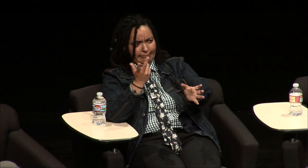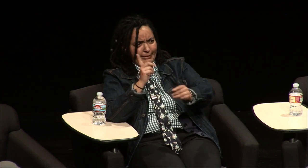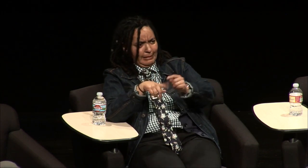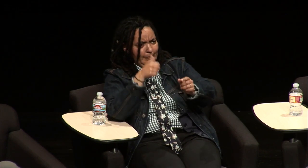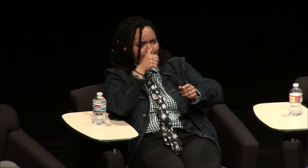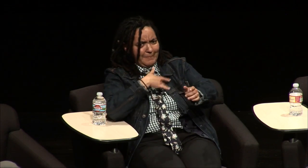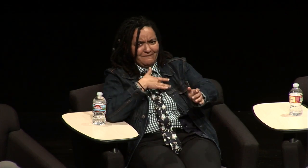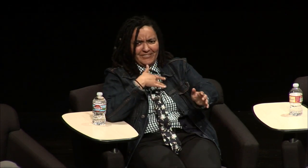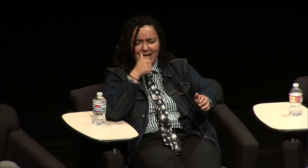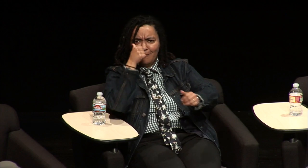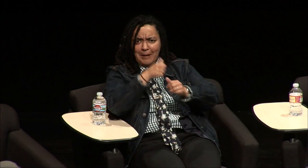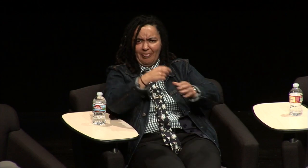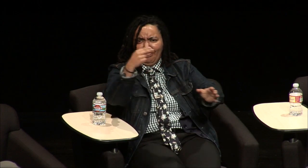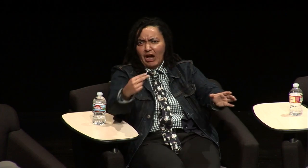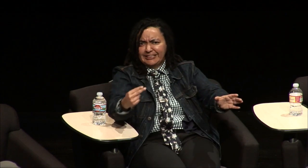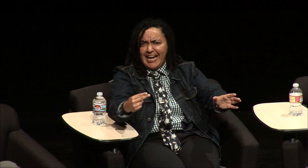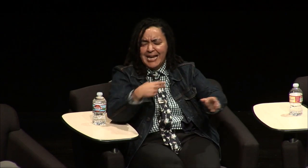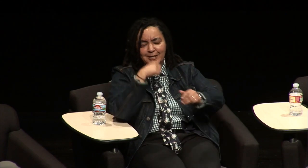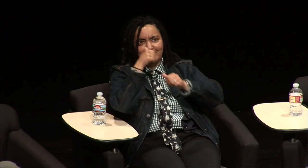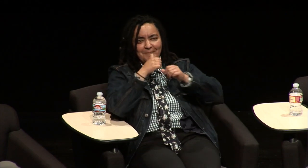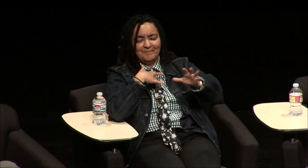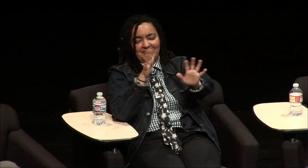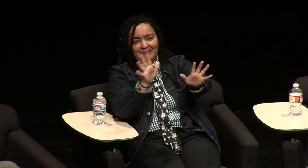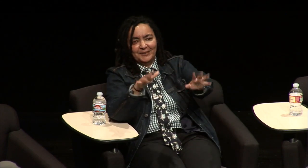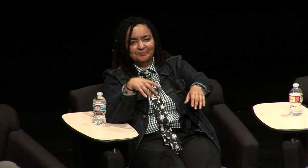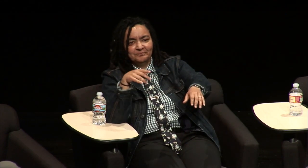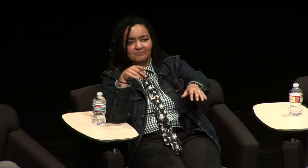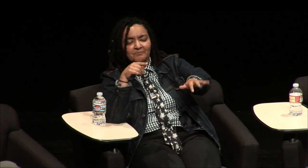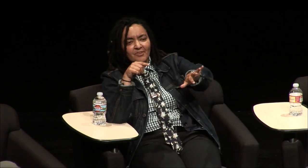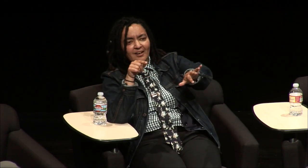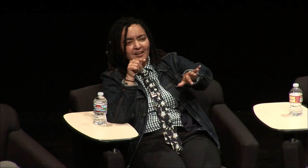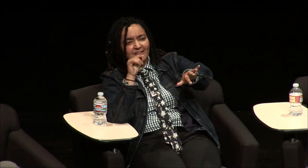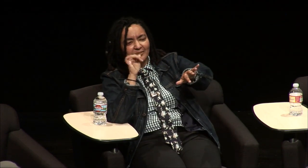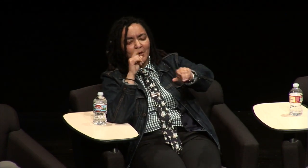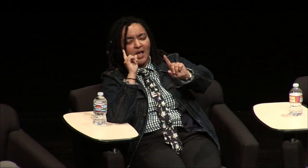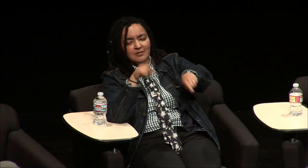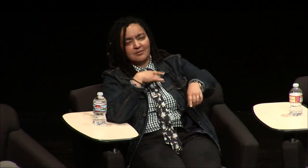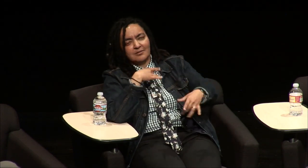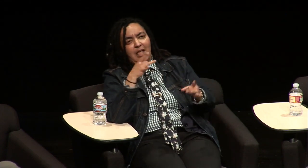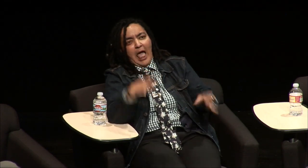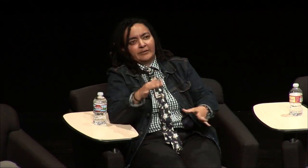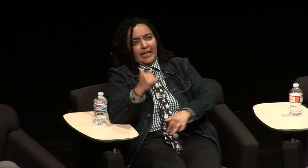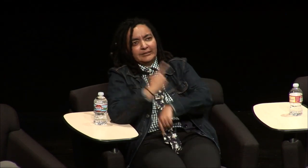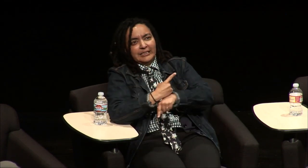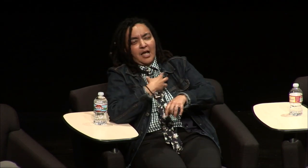speech therapy I I remember it being Thursday's it's like memory I still